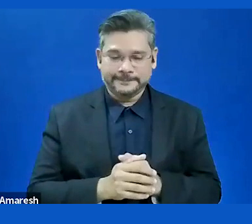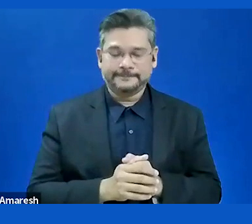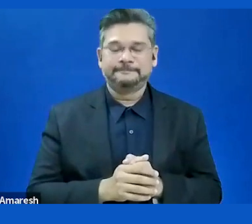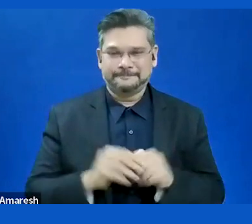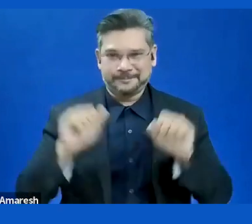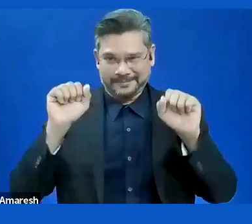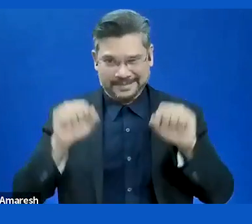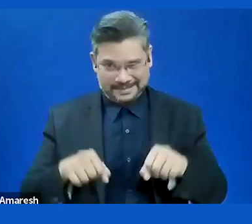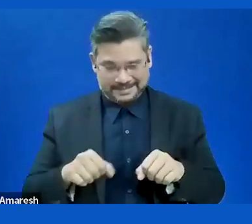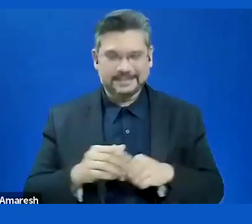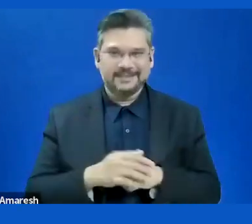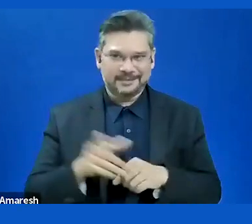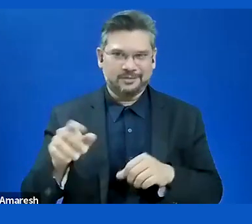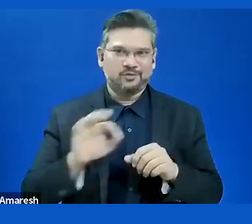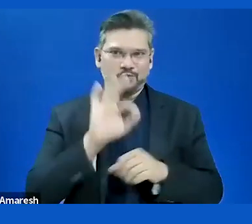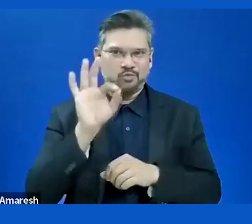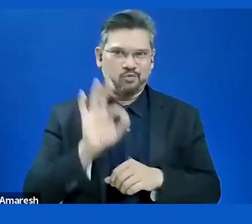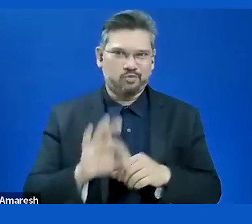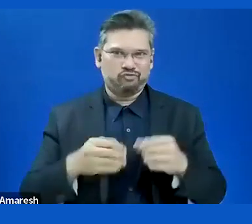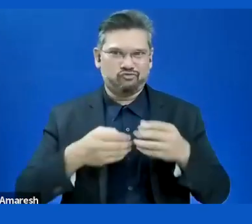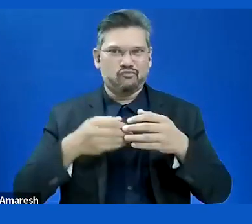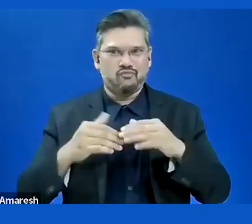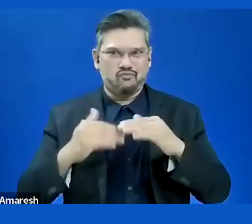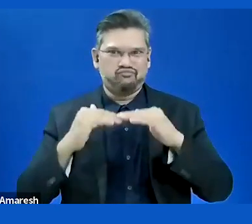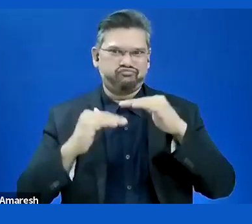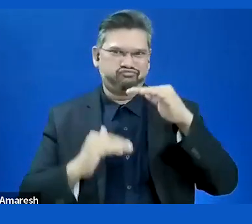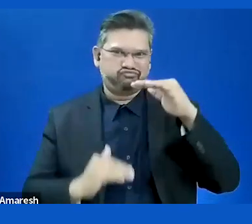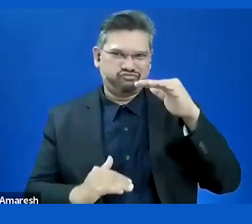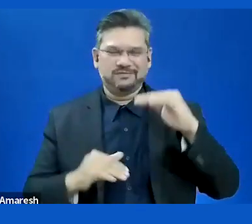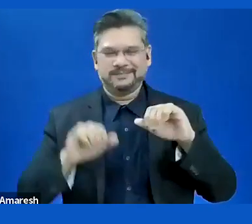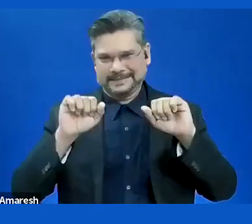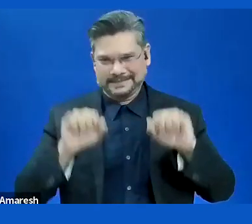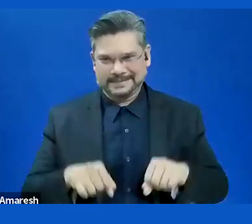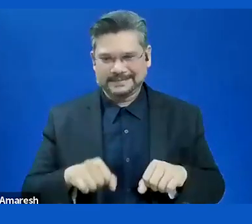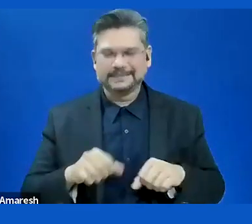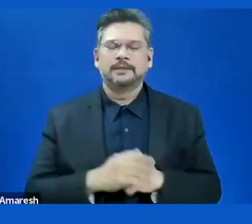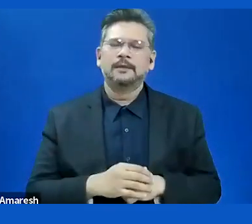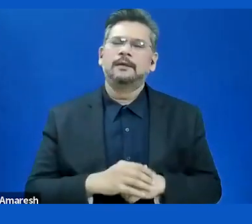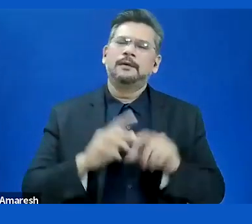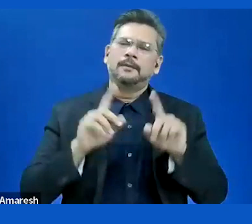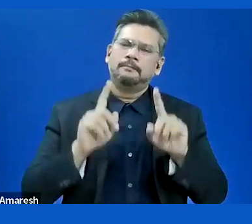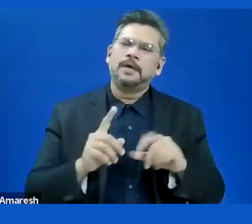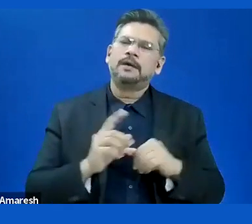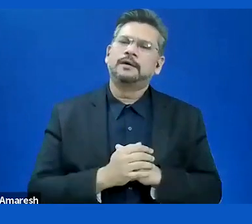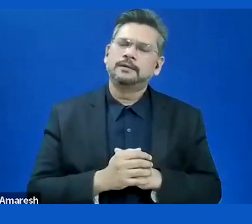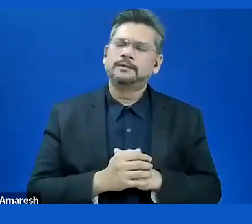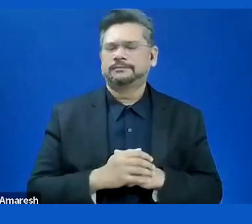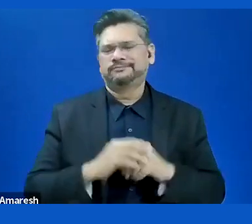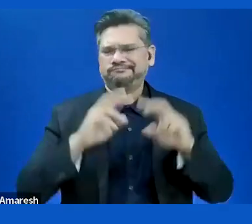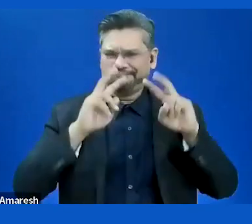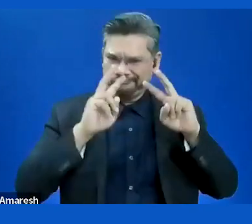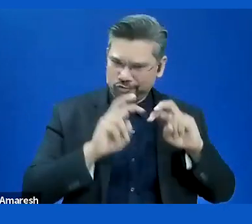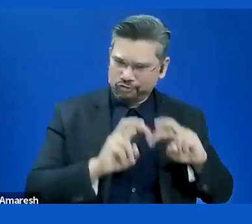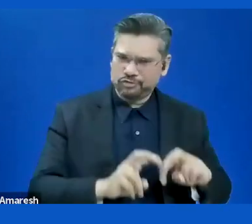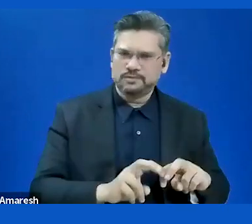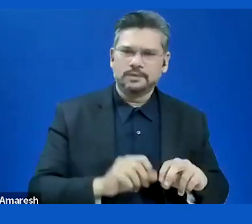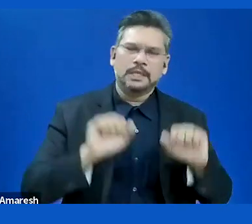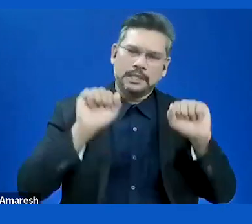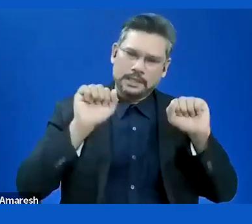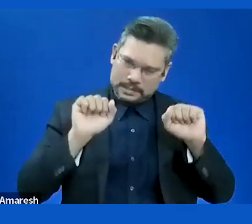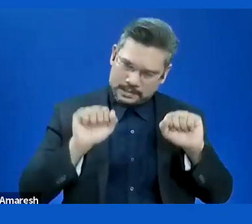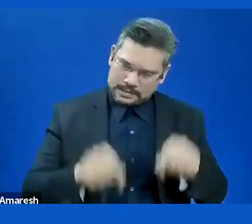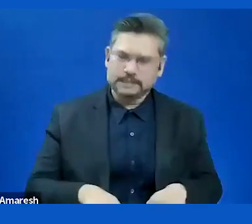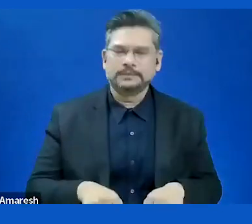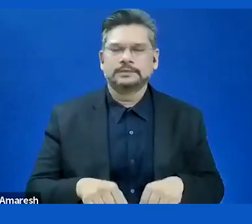What I usually will see is a need for research and a research of user needs